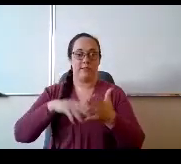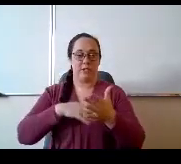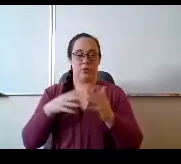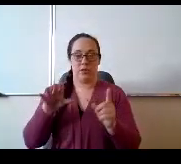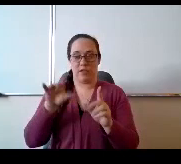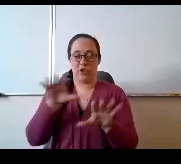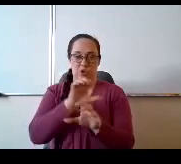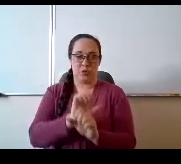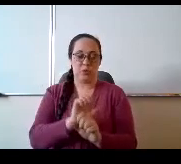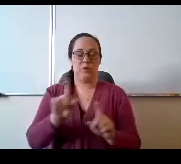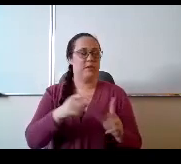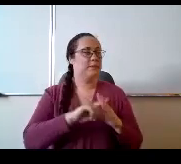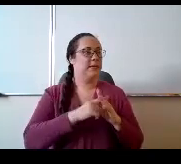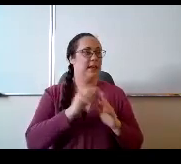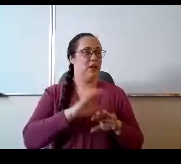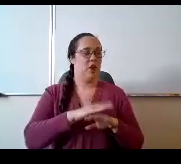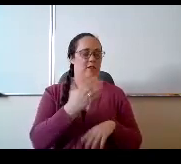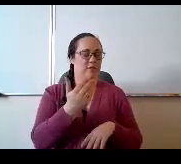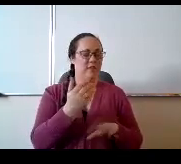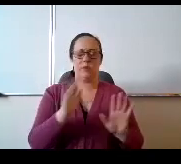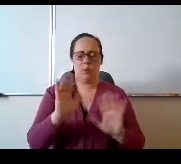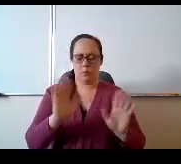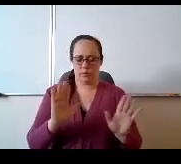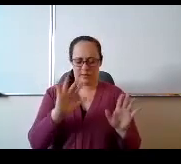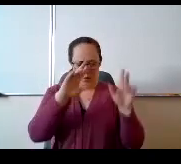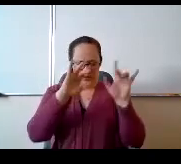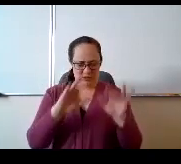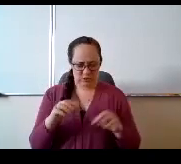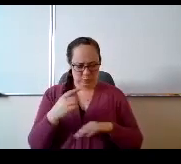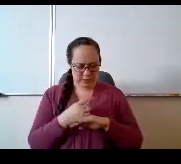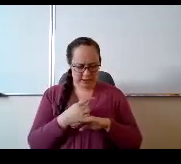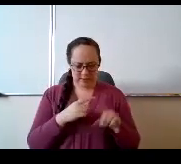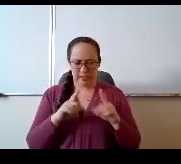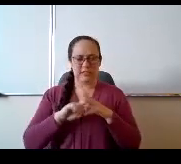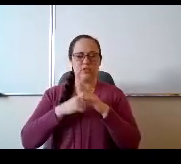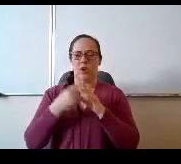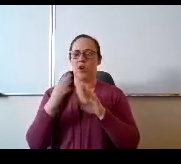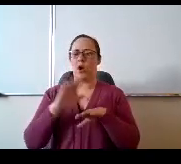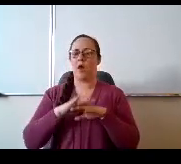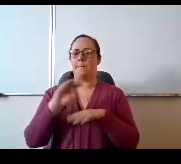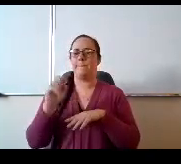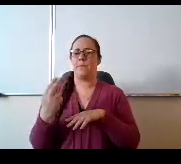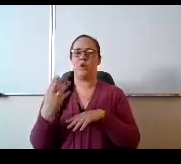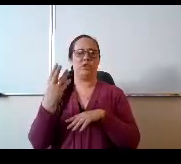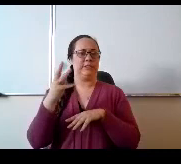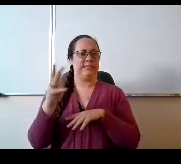That was snowmageddon, so it began on the 16th of March for most of us that coincided with the